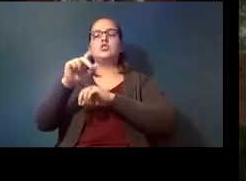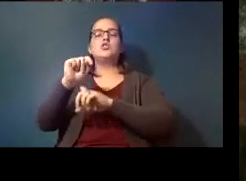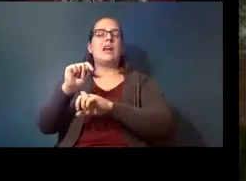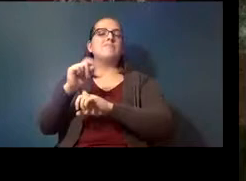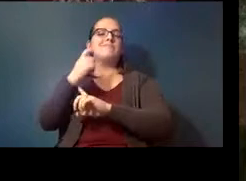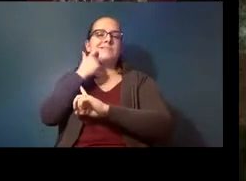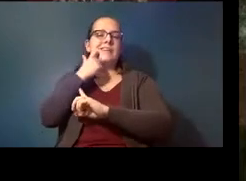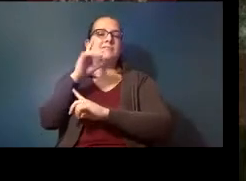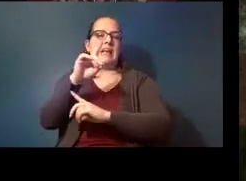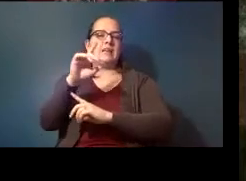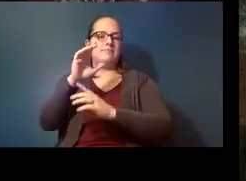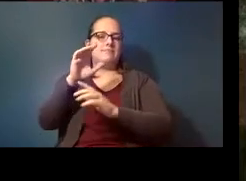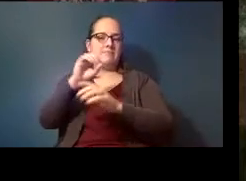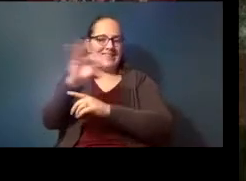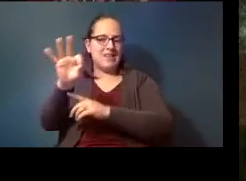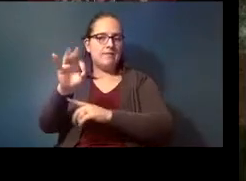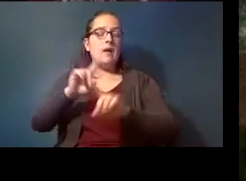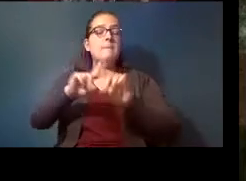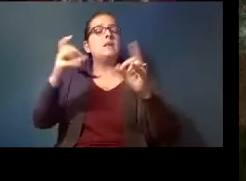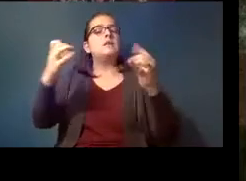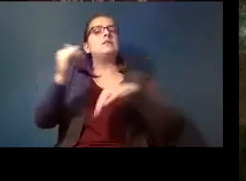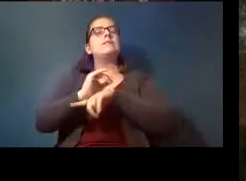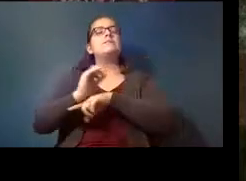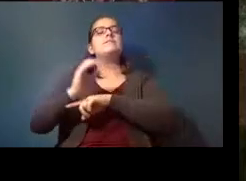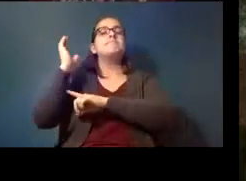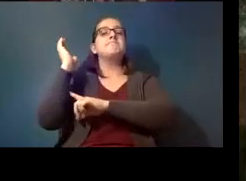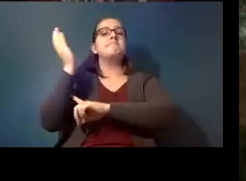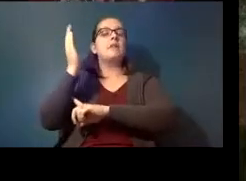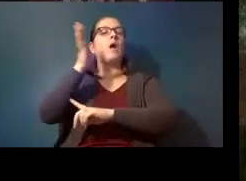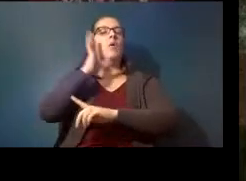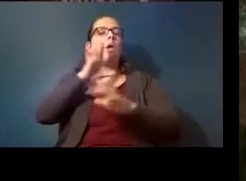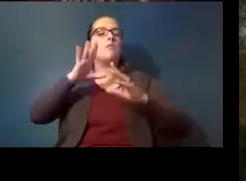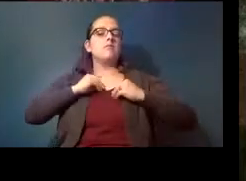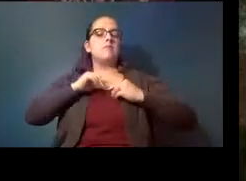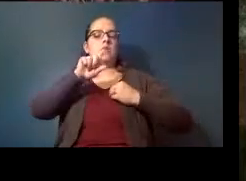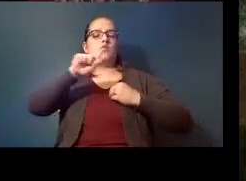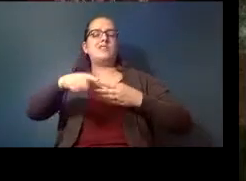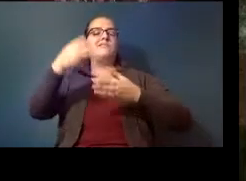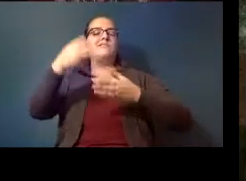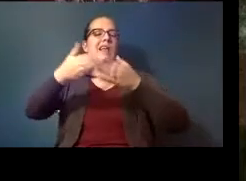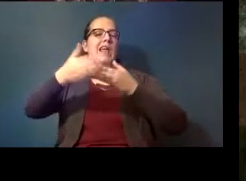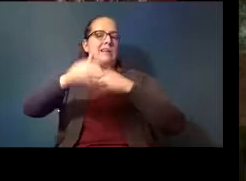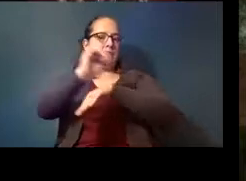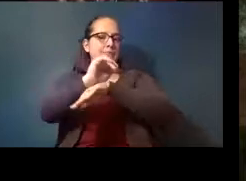however tonight's speaker will be taking questions at the end of the evening to ask your question